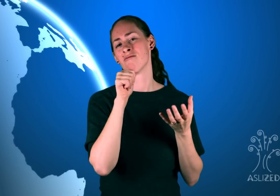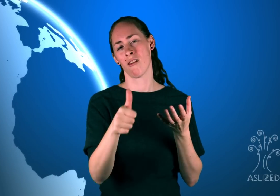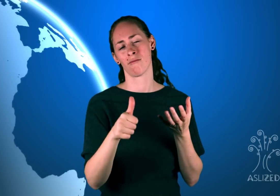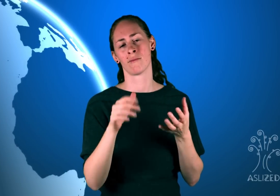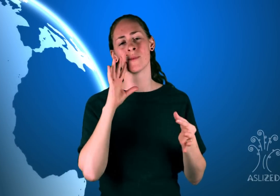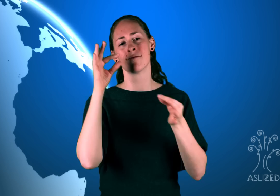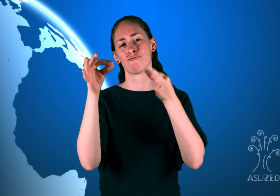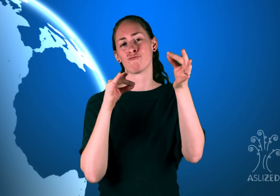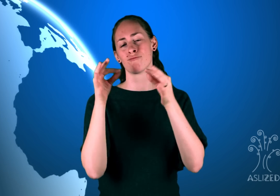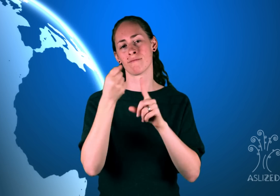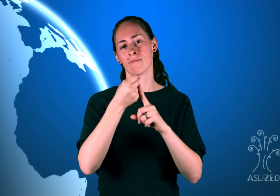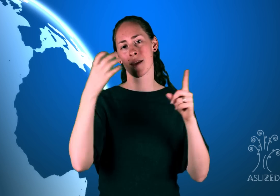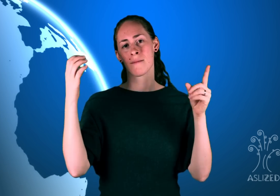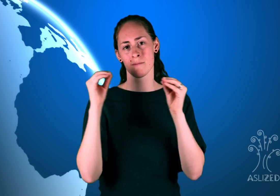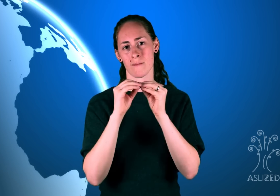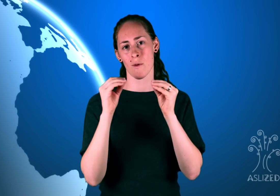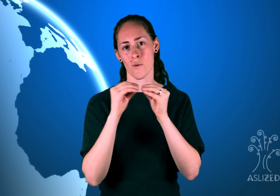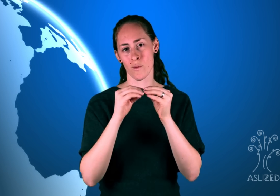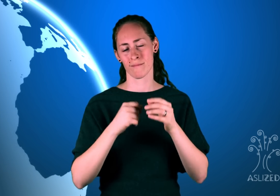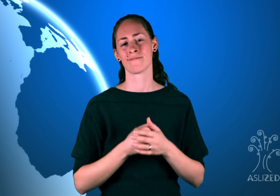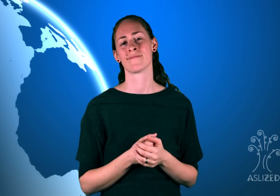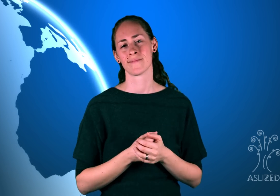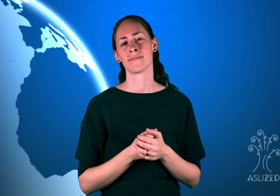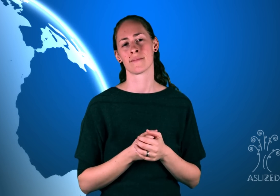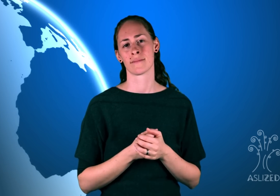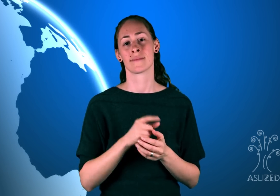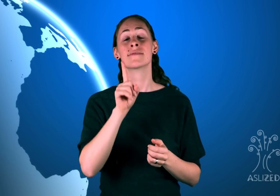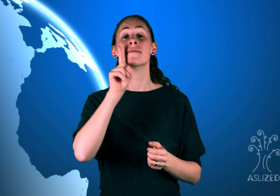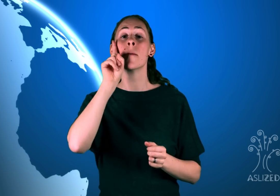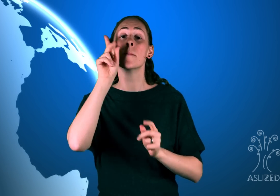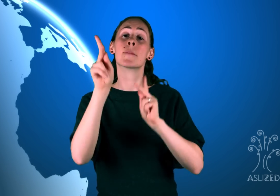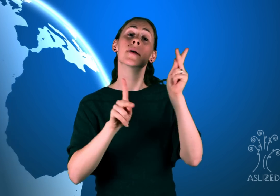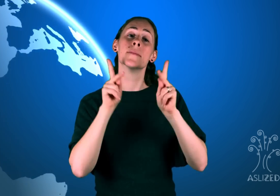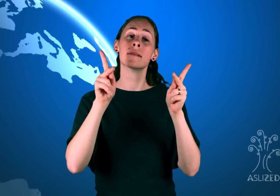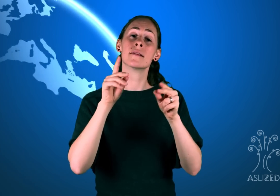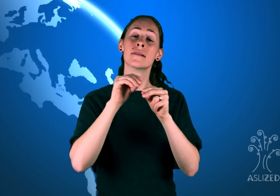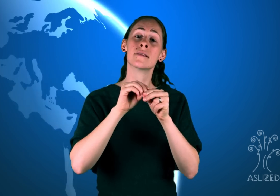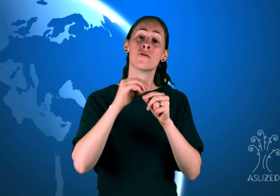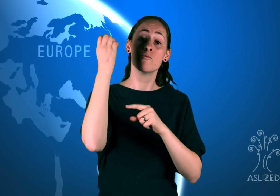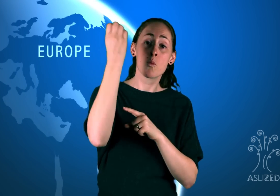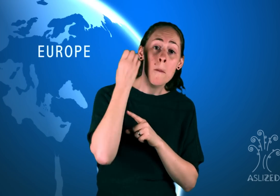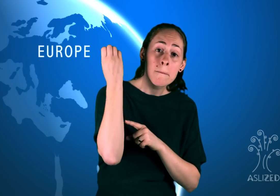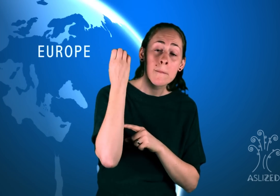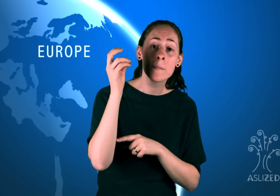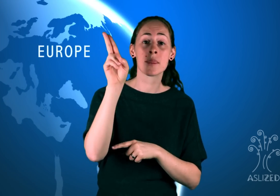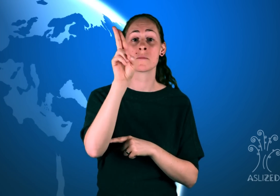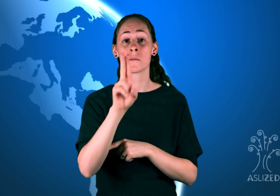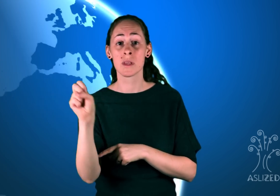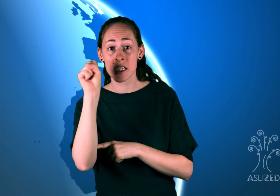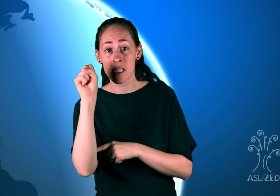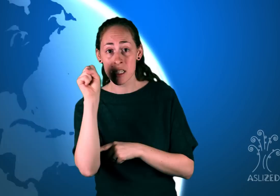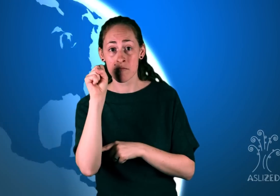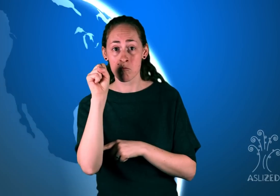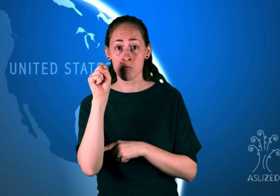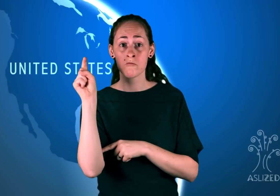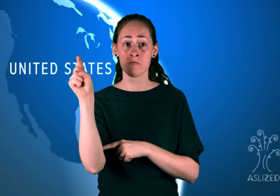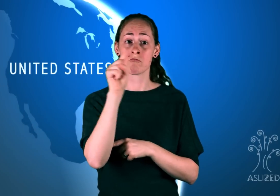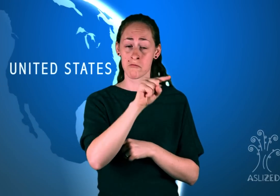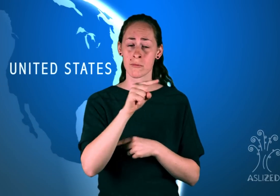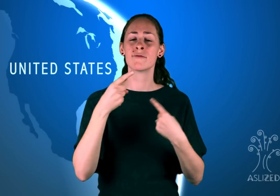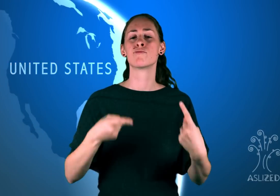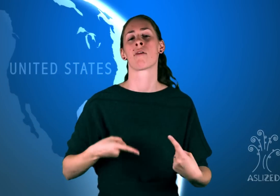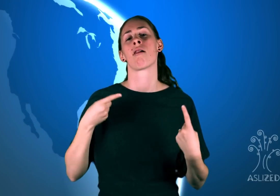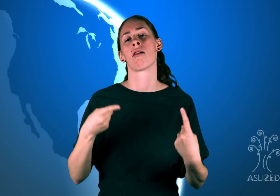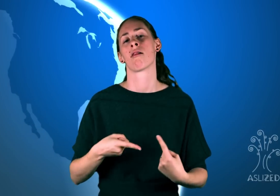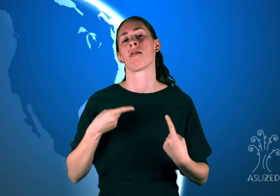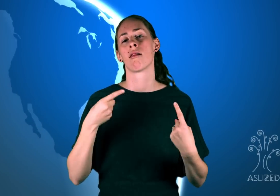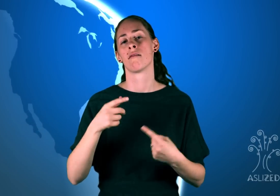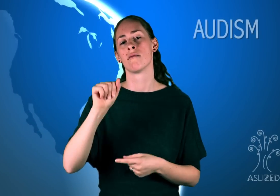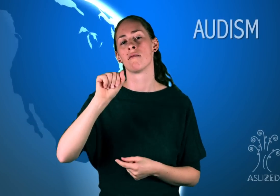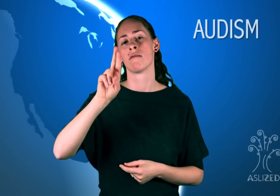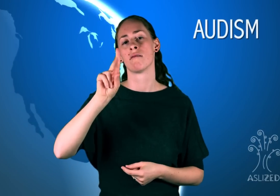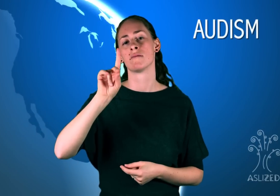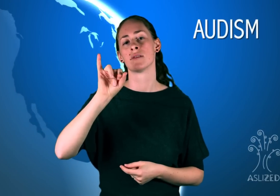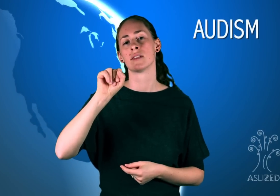explain what I mean. While Deaf people in Europe and the United States struggle with audism, they also